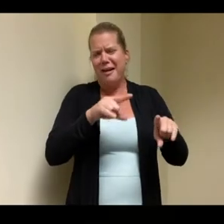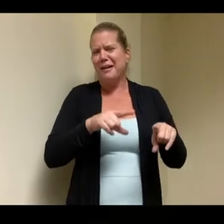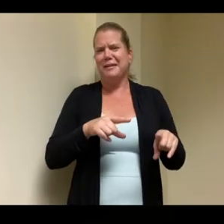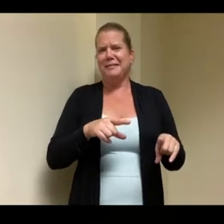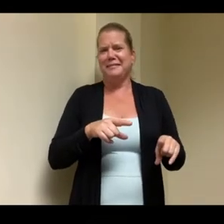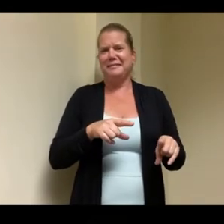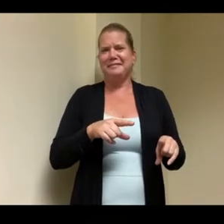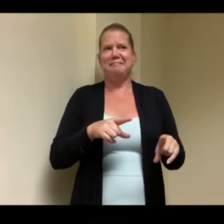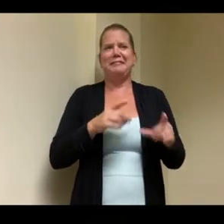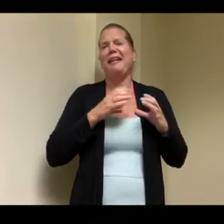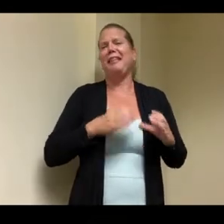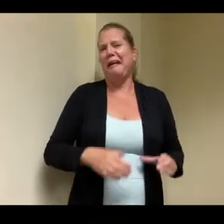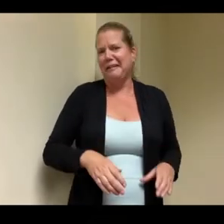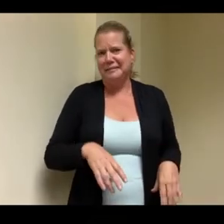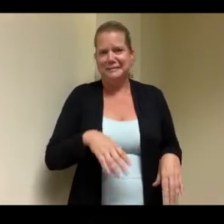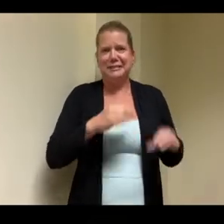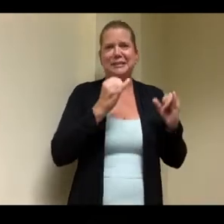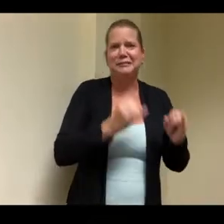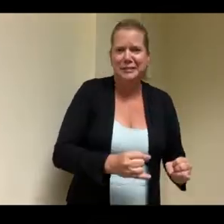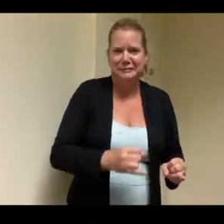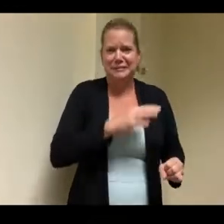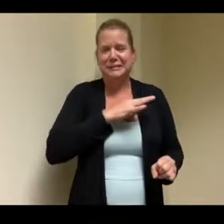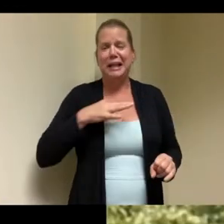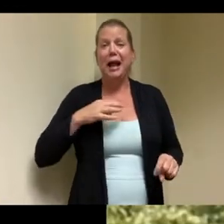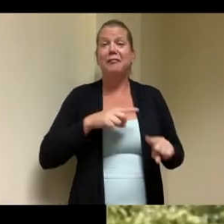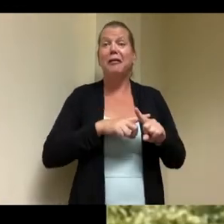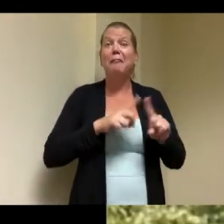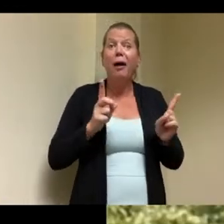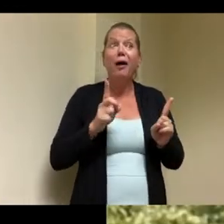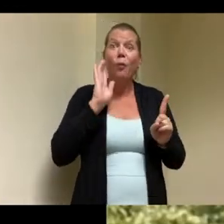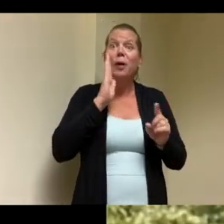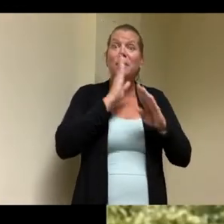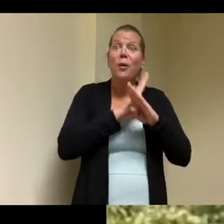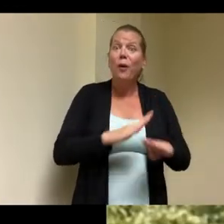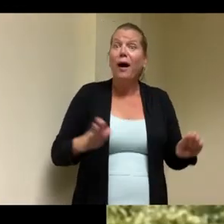other than the strobe lights right once in a while yeah yes exactly yeah